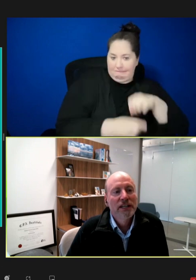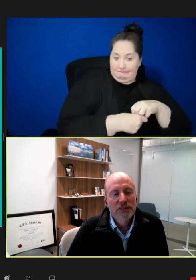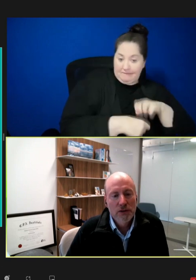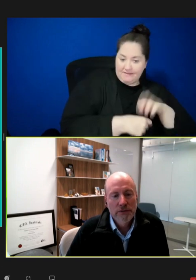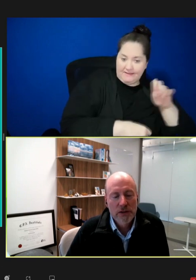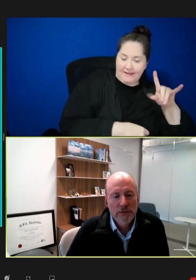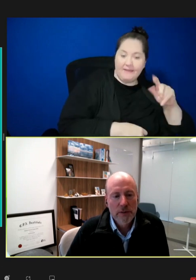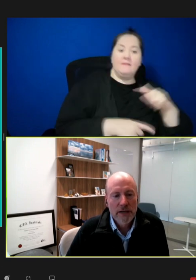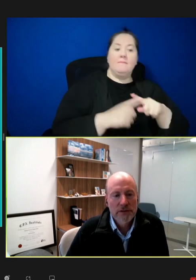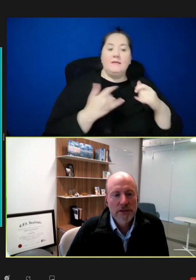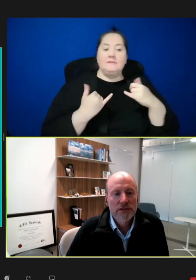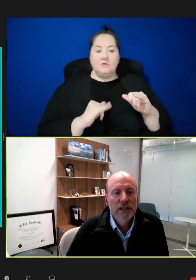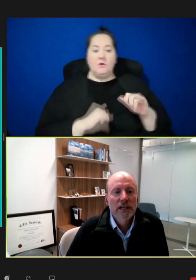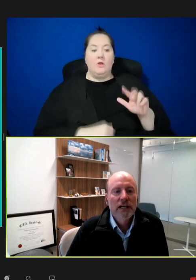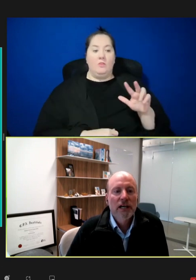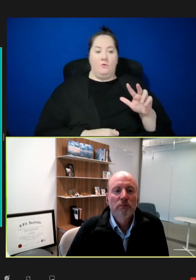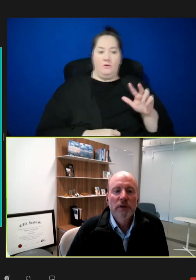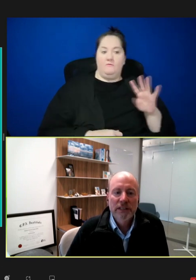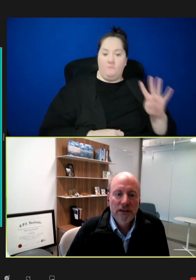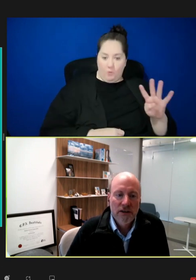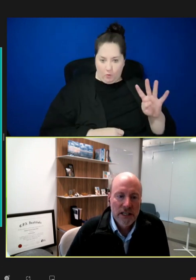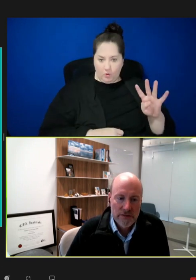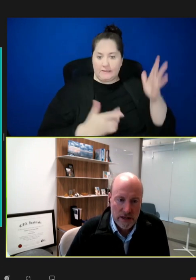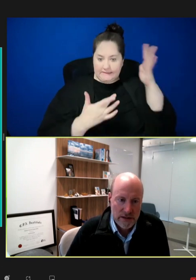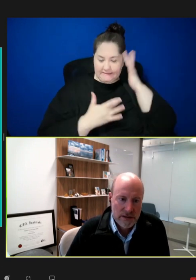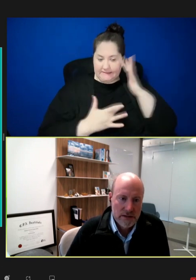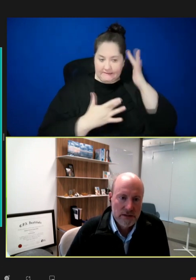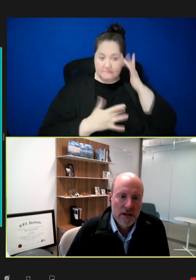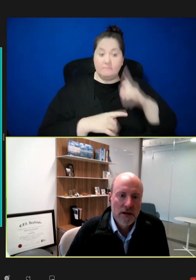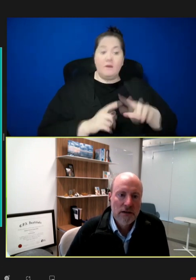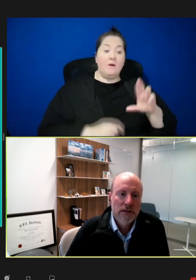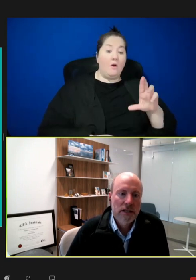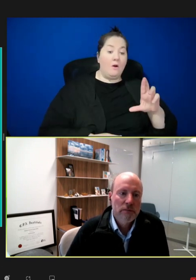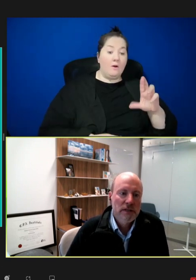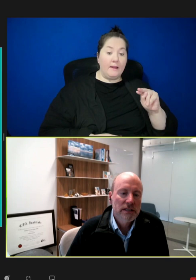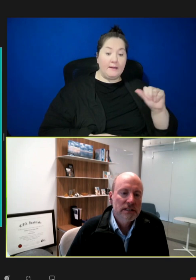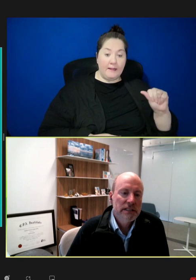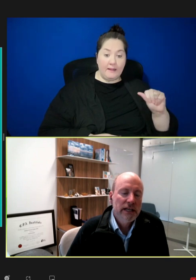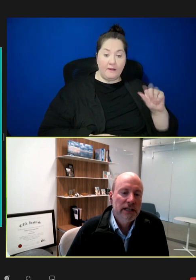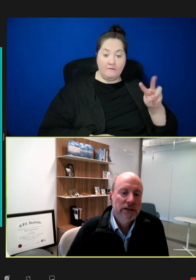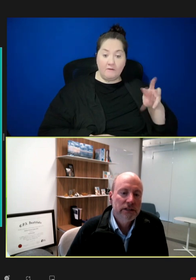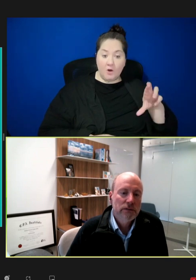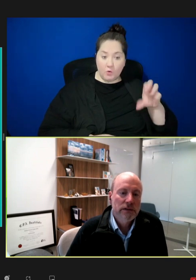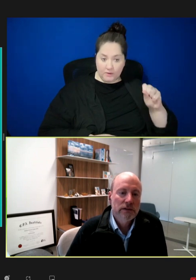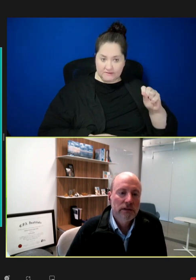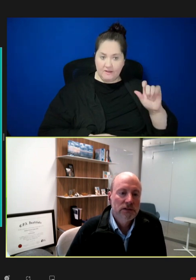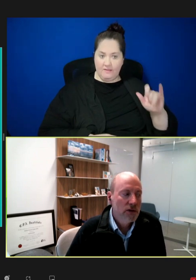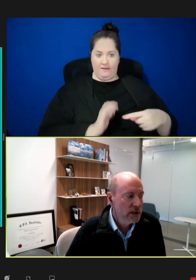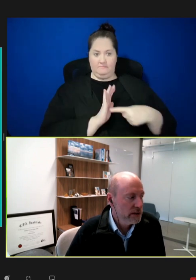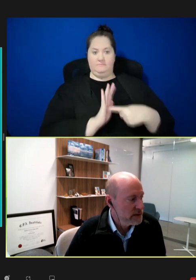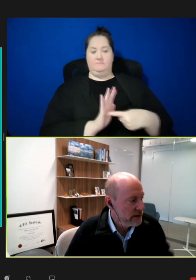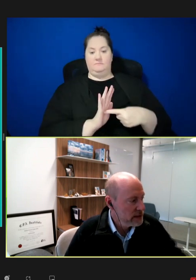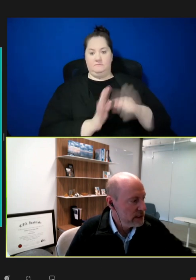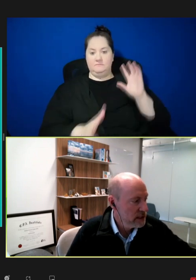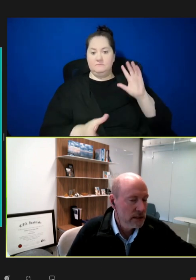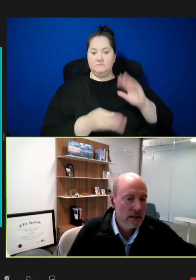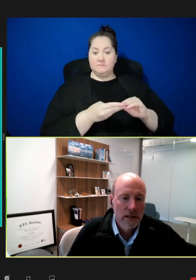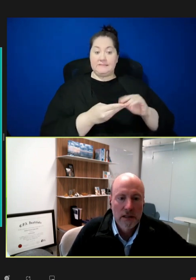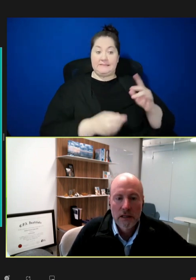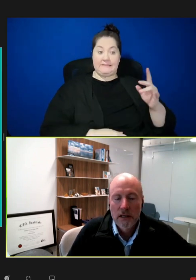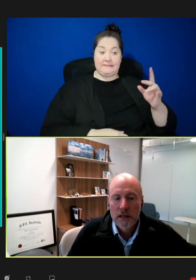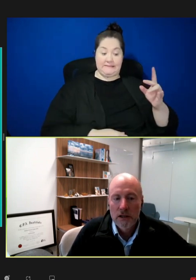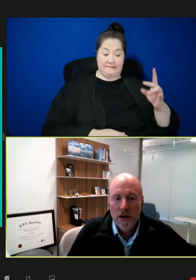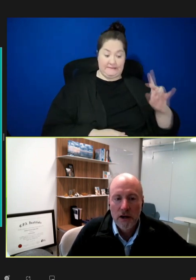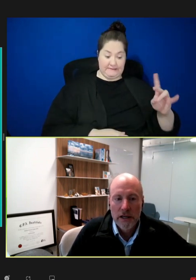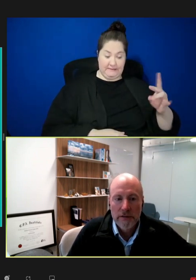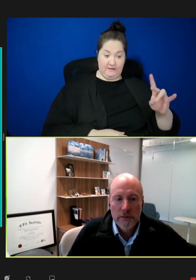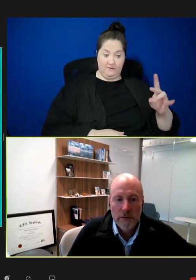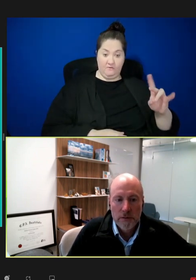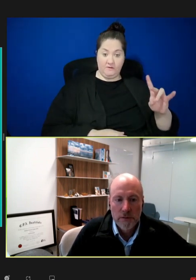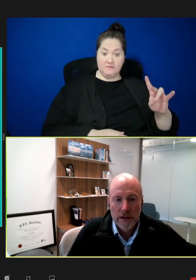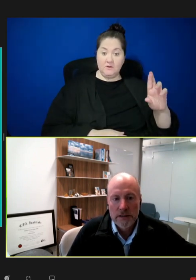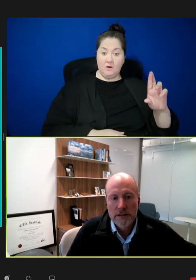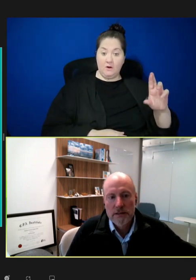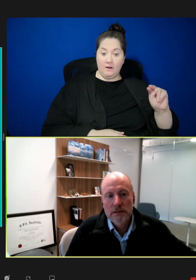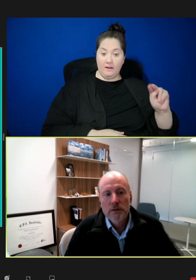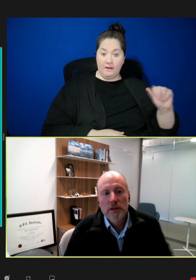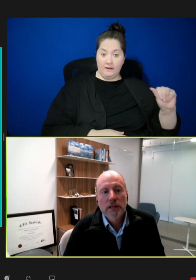it's a total of 34 pathogens. But the RNA viruses are a standout here with a total of 17 RNA viruses